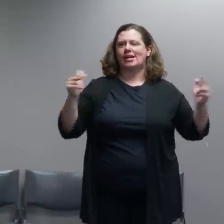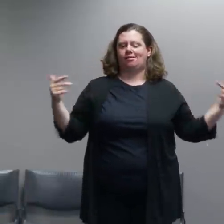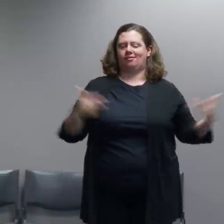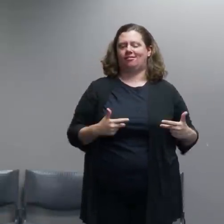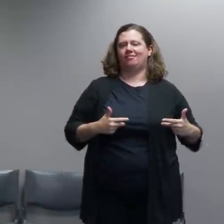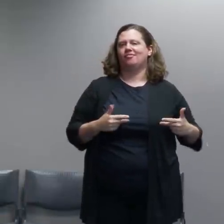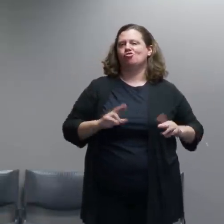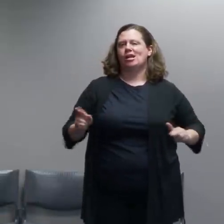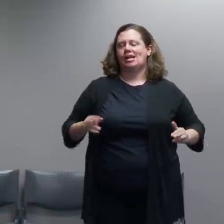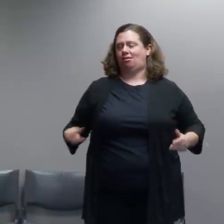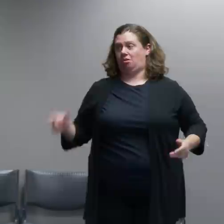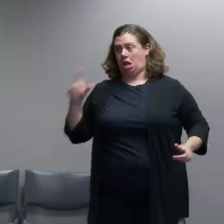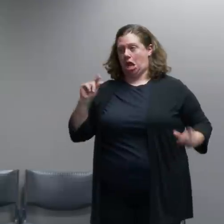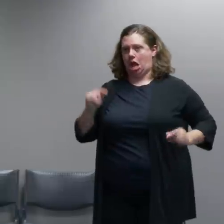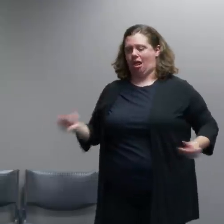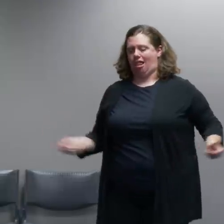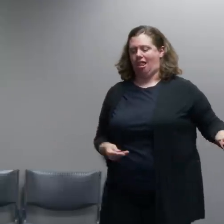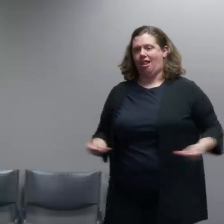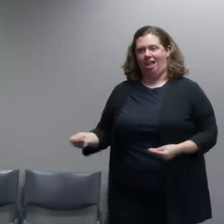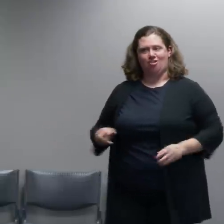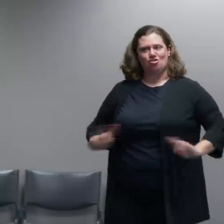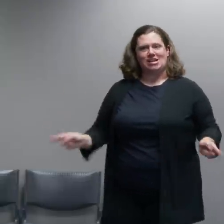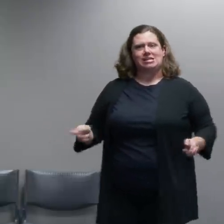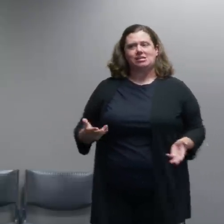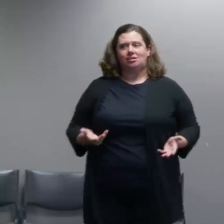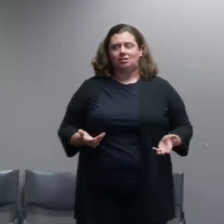It's not necessarily that they're directing their energy at the Sheriff's Office,